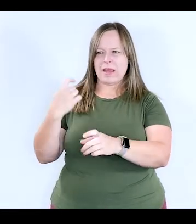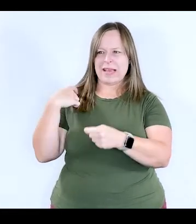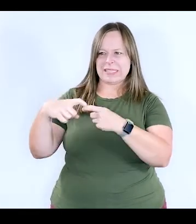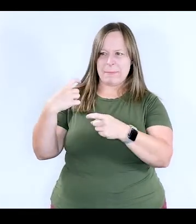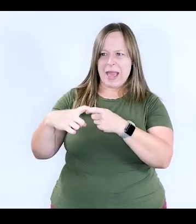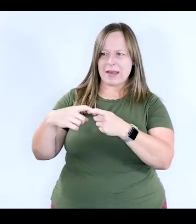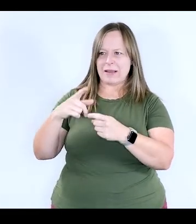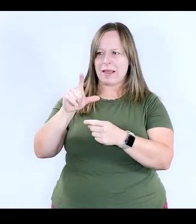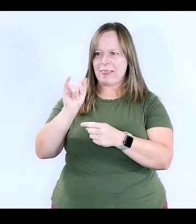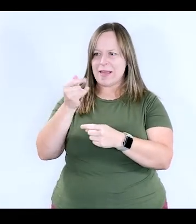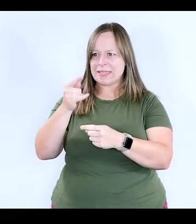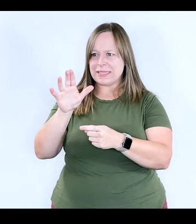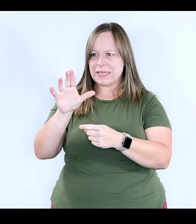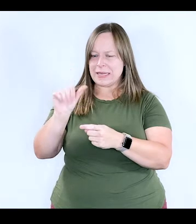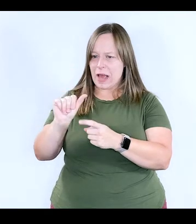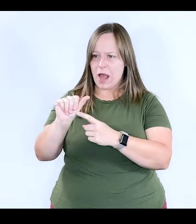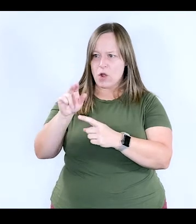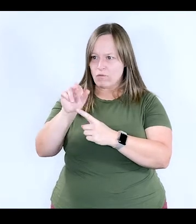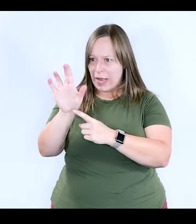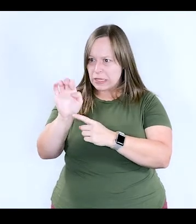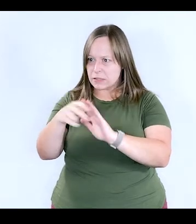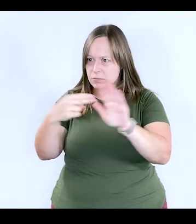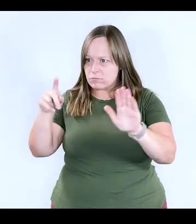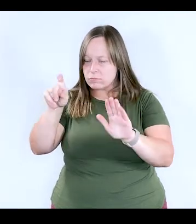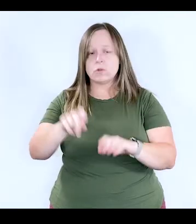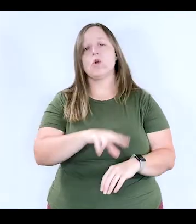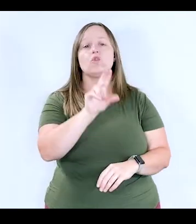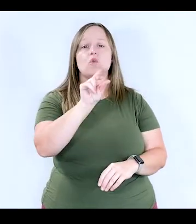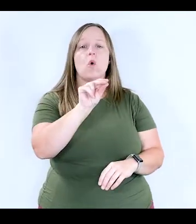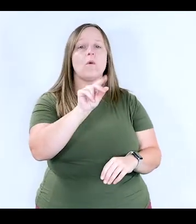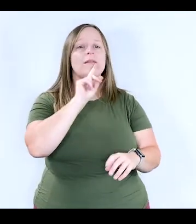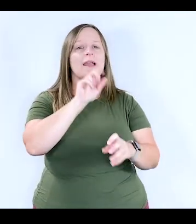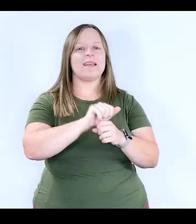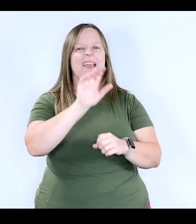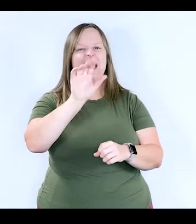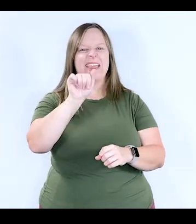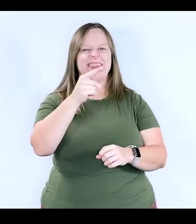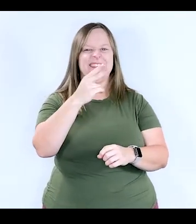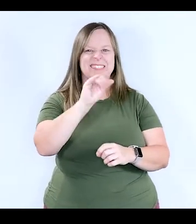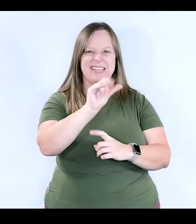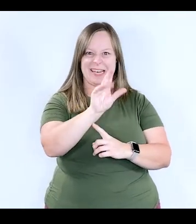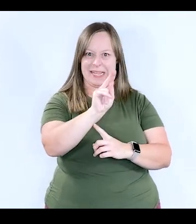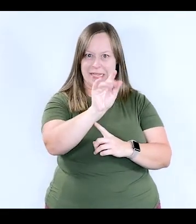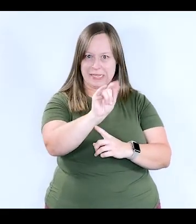Is Hispanic or Latino considered a race? No, it's actually an ethnicity.